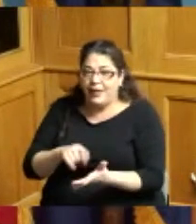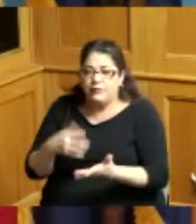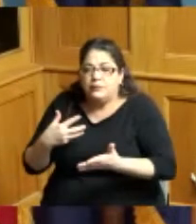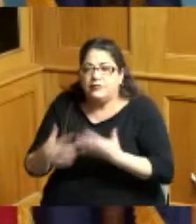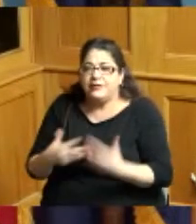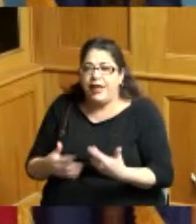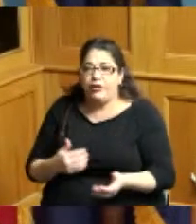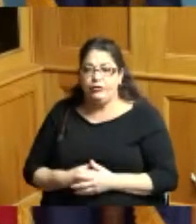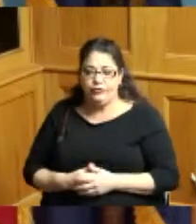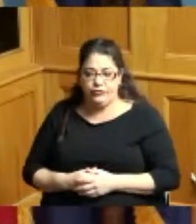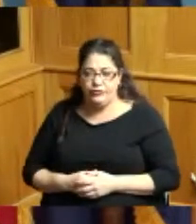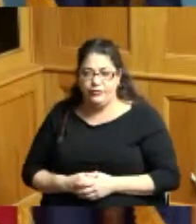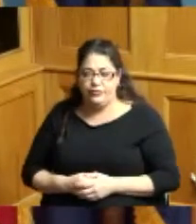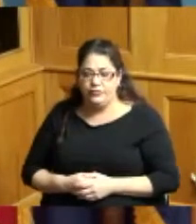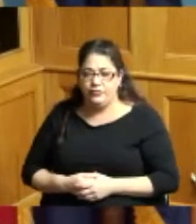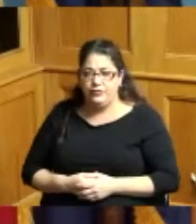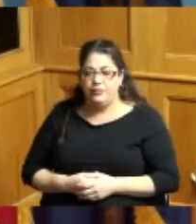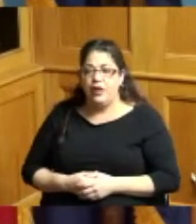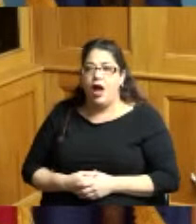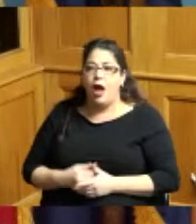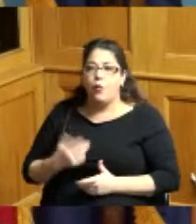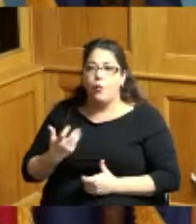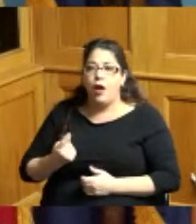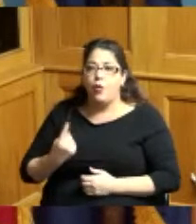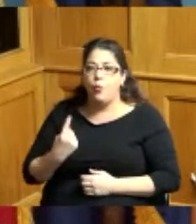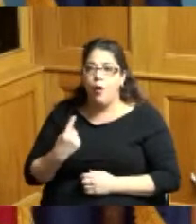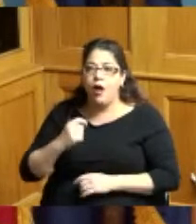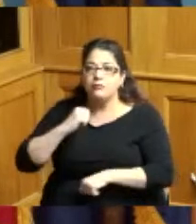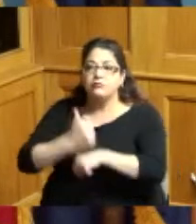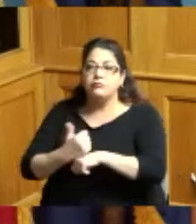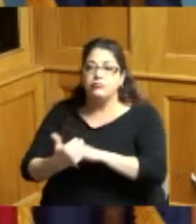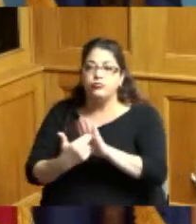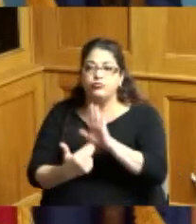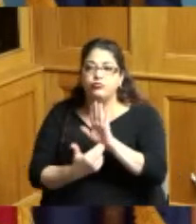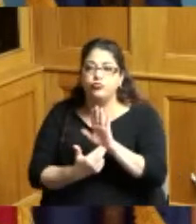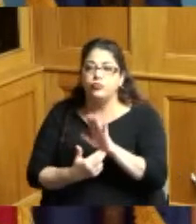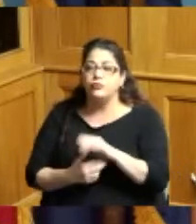down here and a lot of times I know we look at oh we shutting down a Commission you ain't shutting